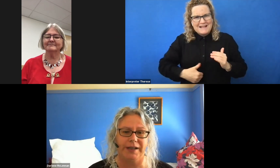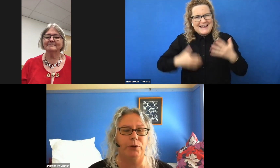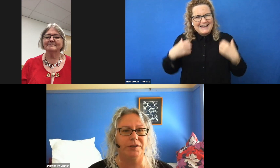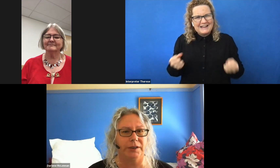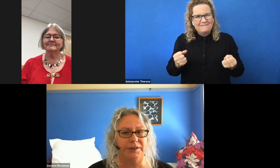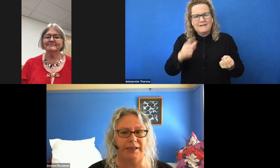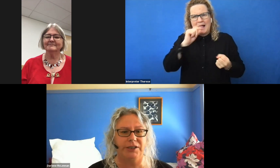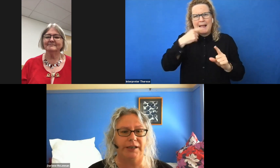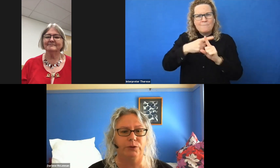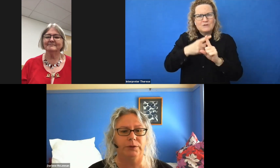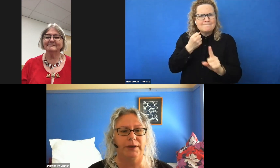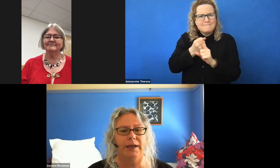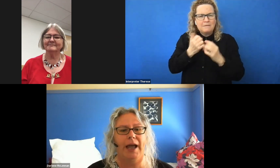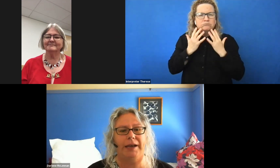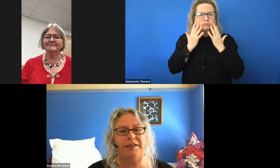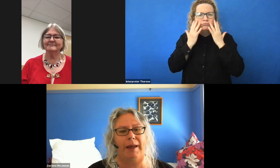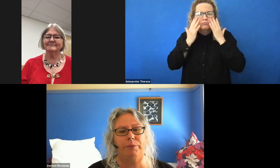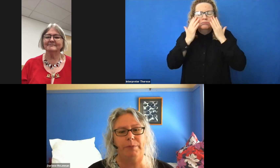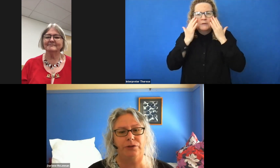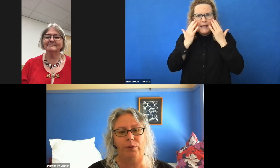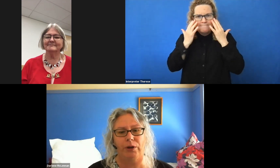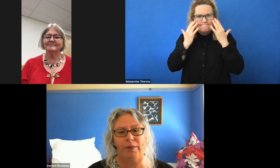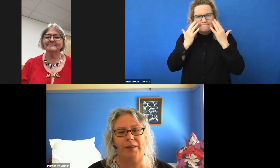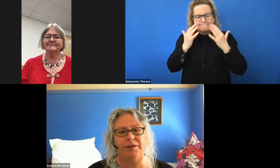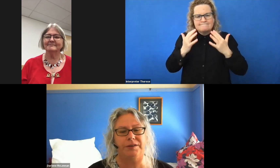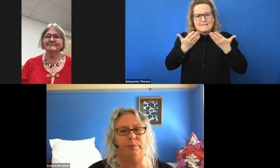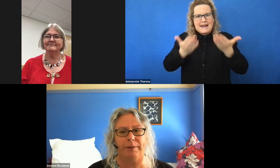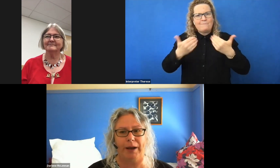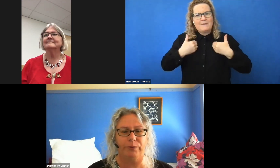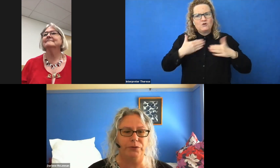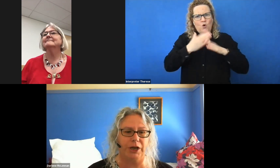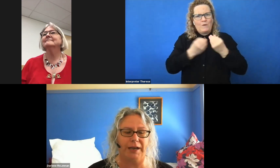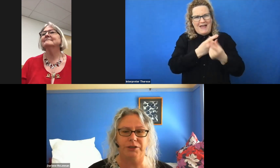a personal and strategic level and enabled me to work with others to bring about real change.